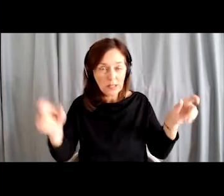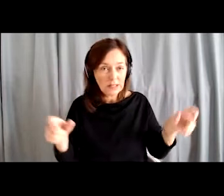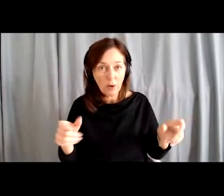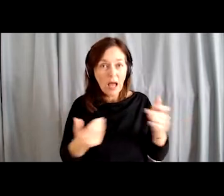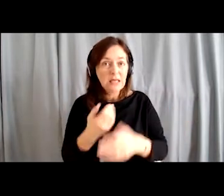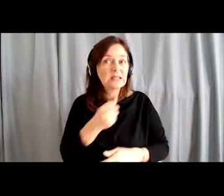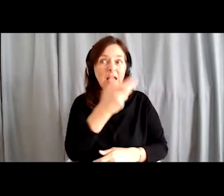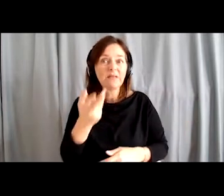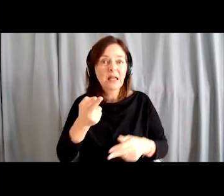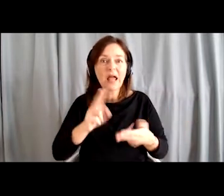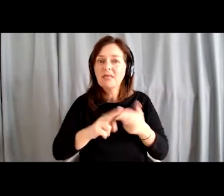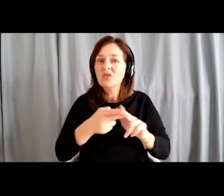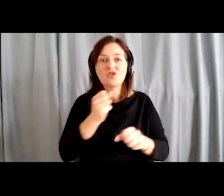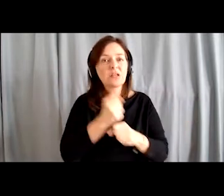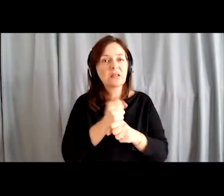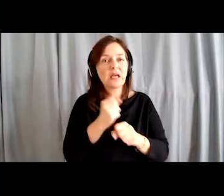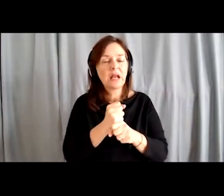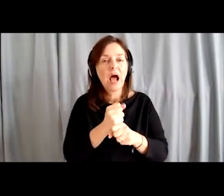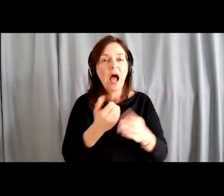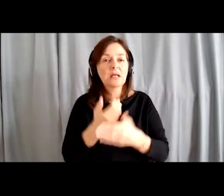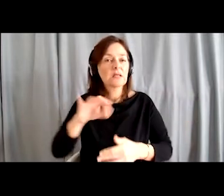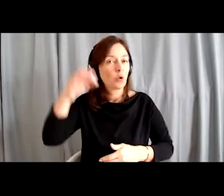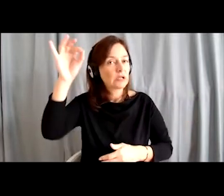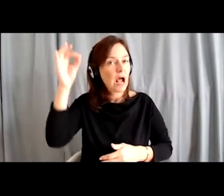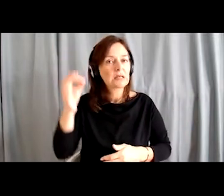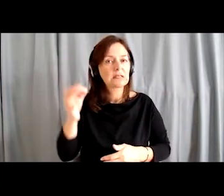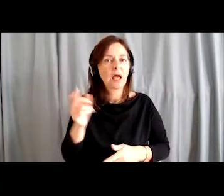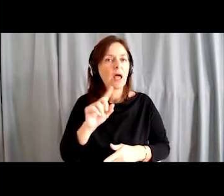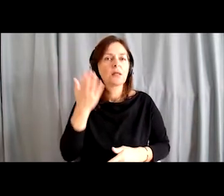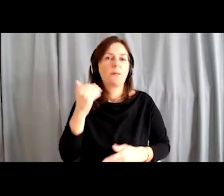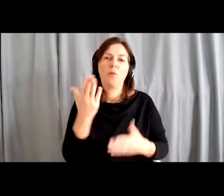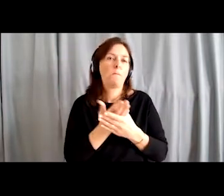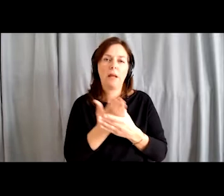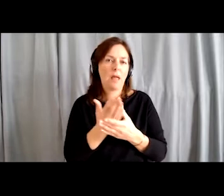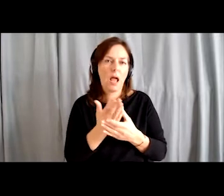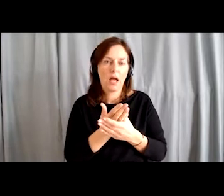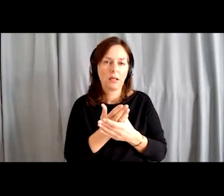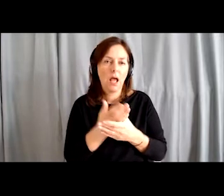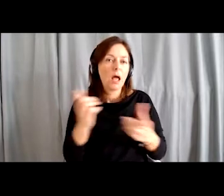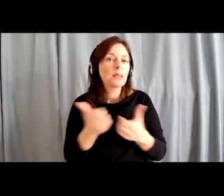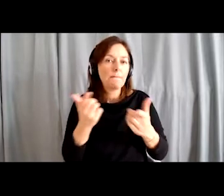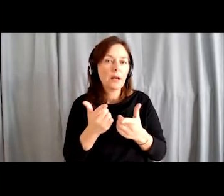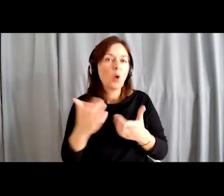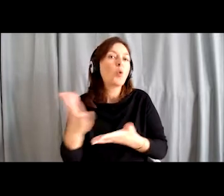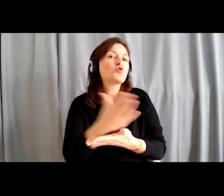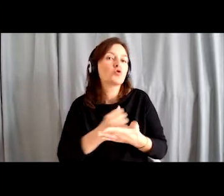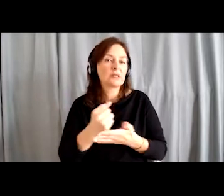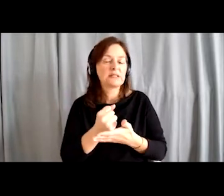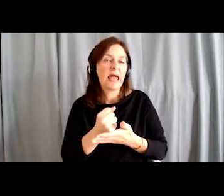the way the adult courses were taught was simply not suitable to achieve their educational goals.